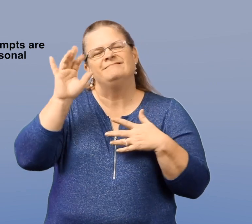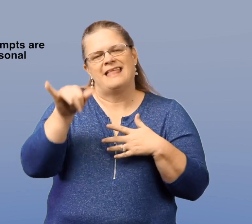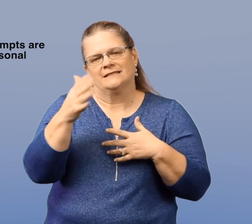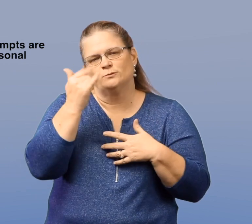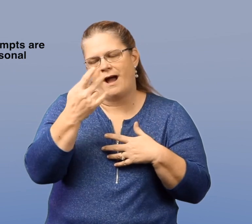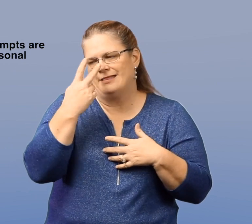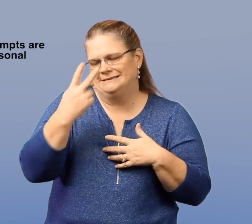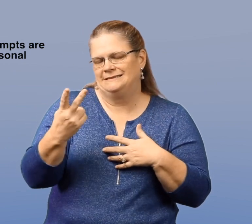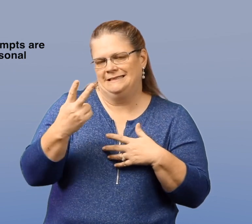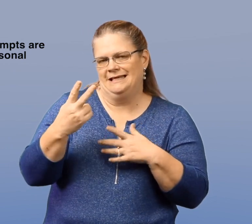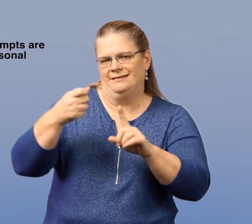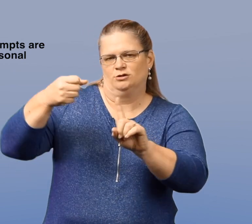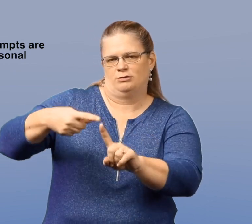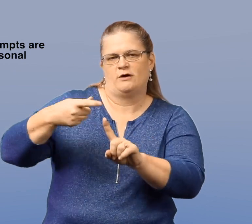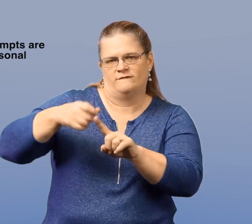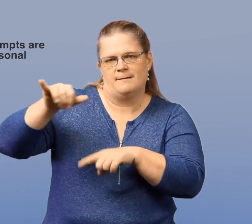which is why you see triggers from that.